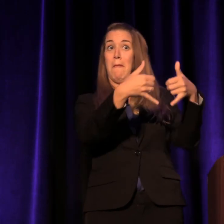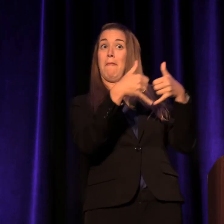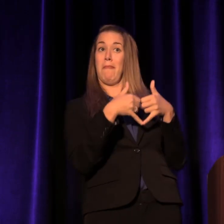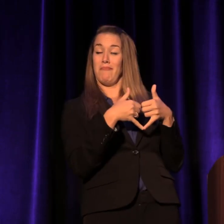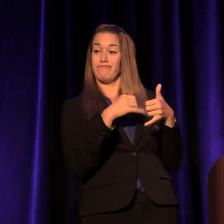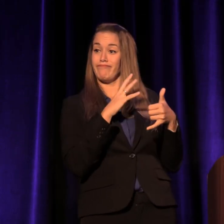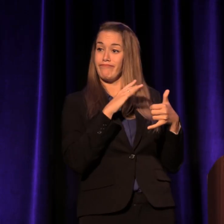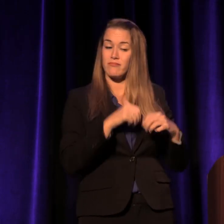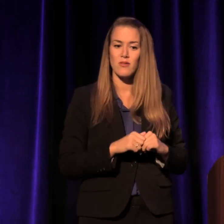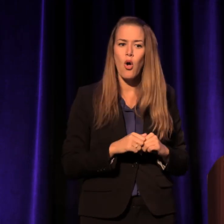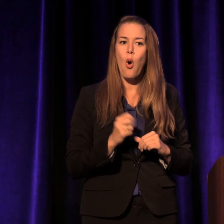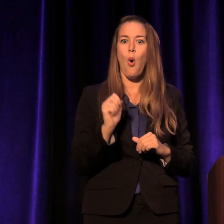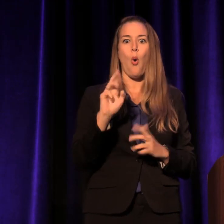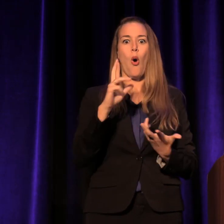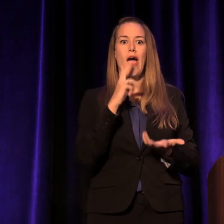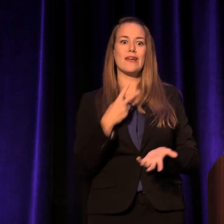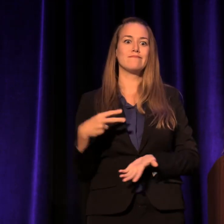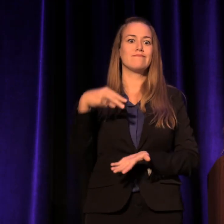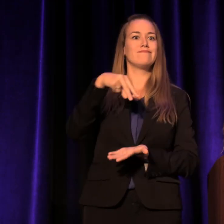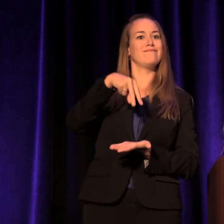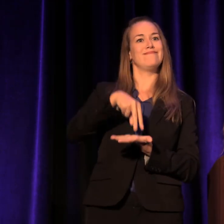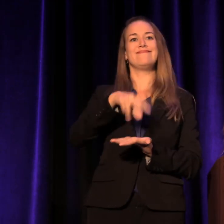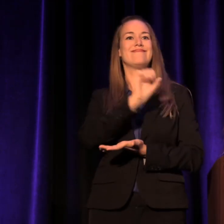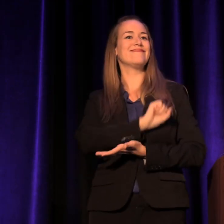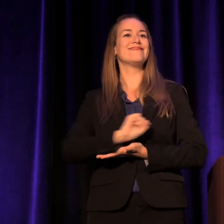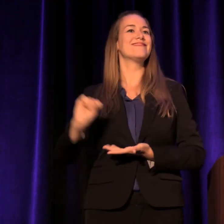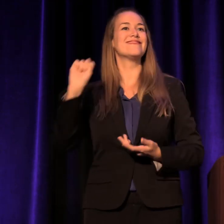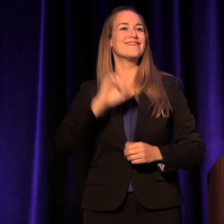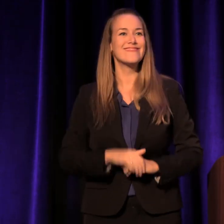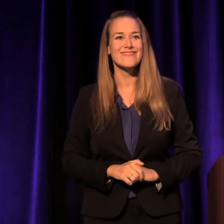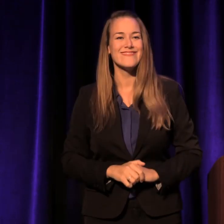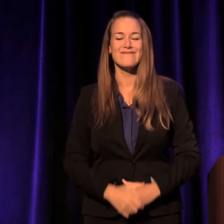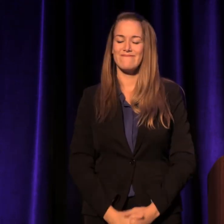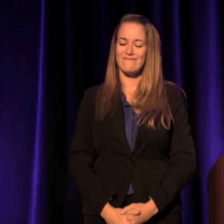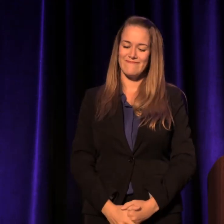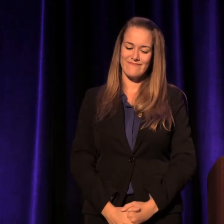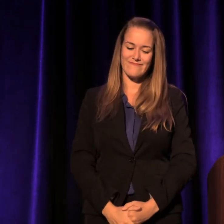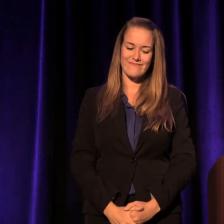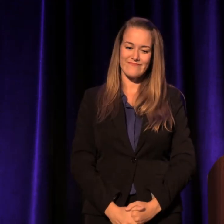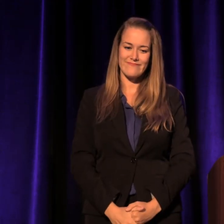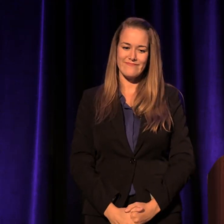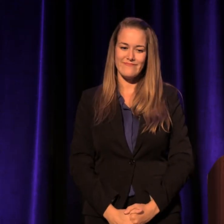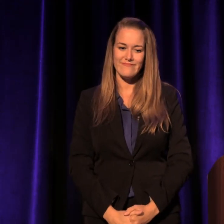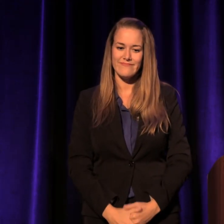or I get to stand on a magical stage. You want to know what makes me different